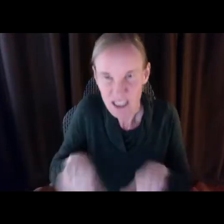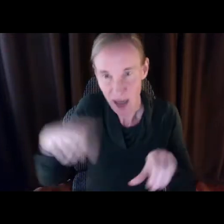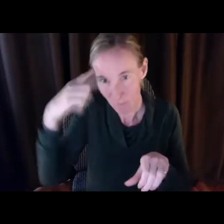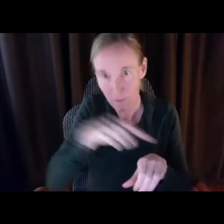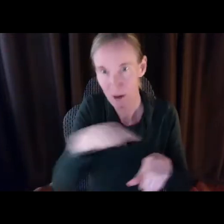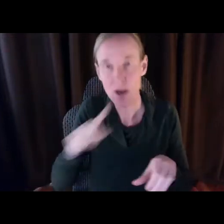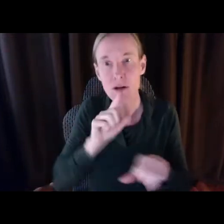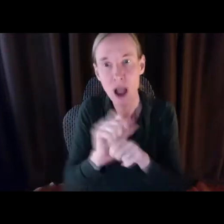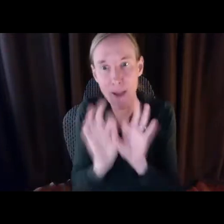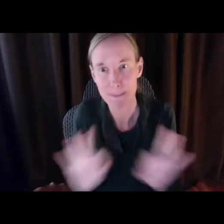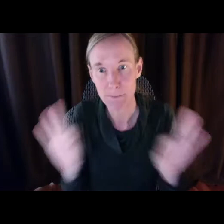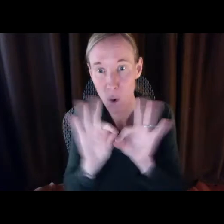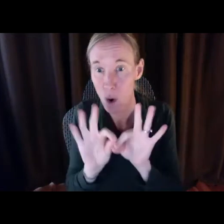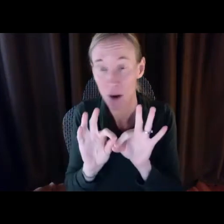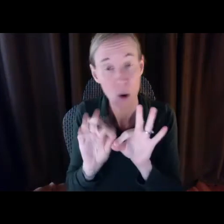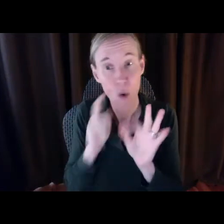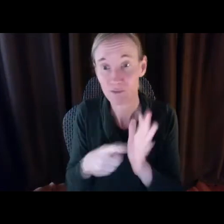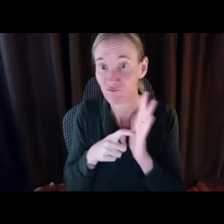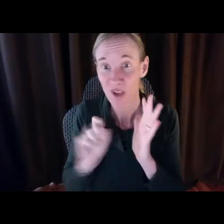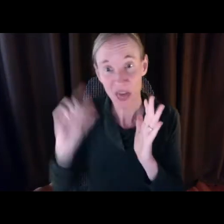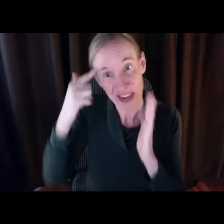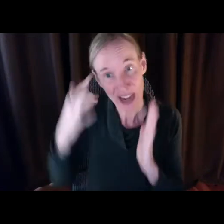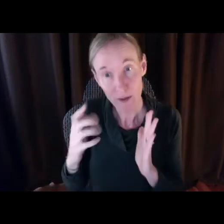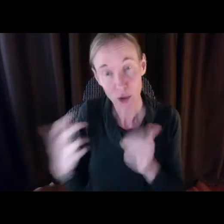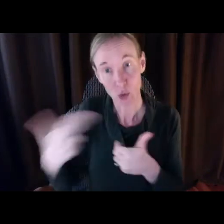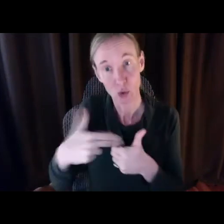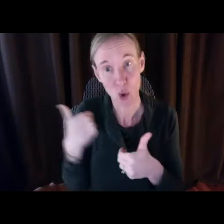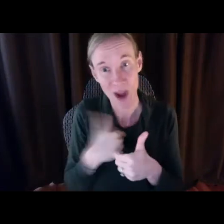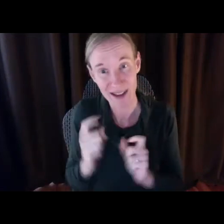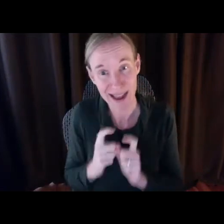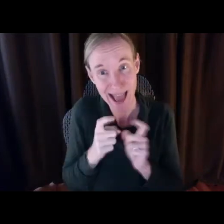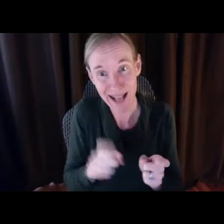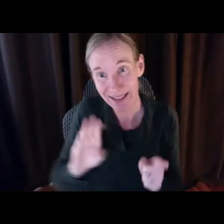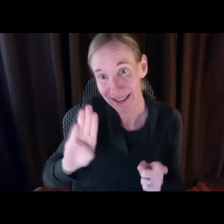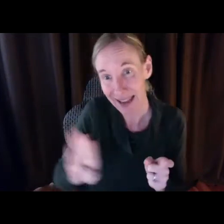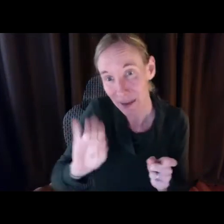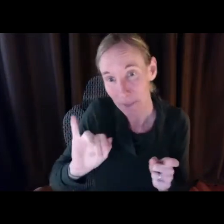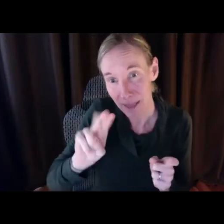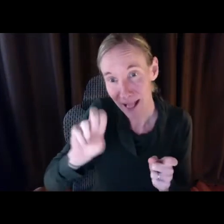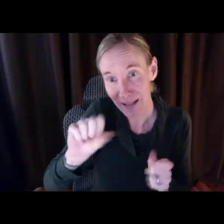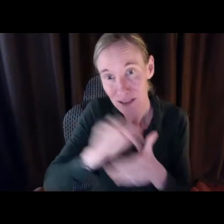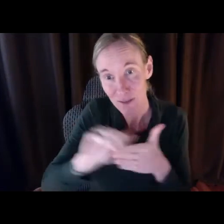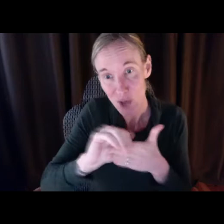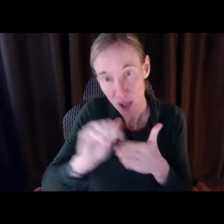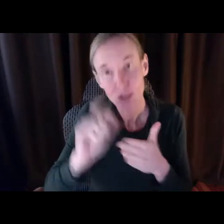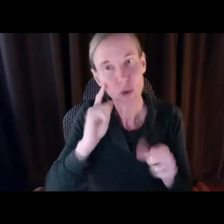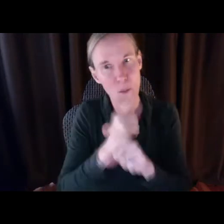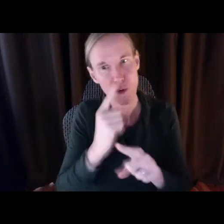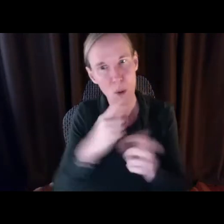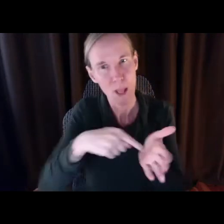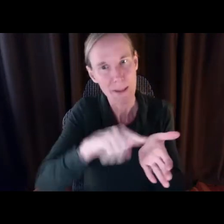piece of paper but really get in the trenches and fight for it because it is that important. We need governor